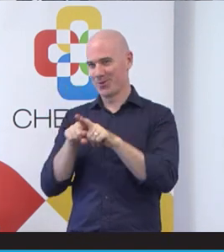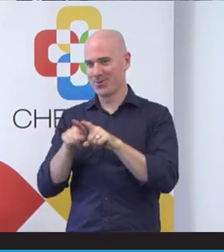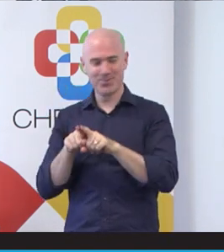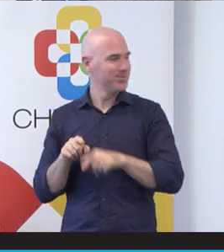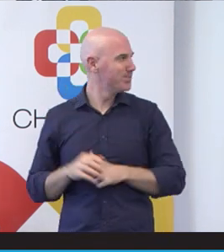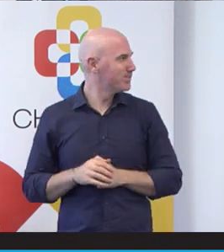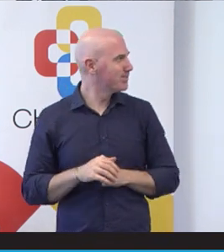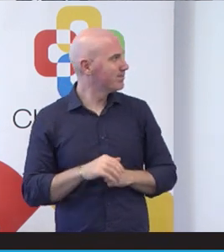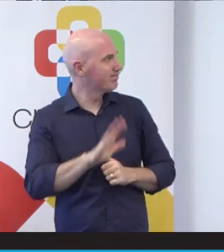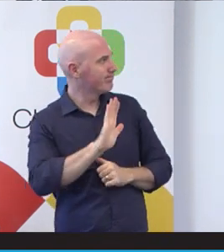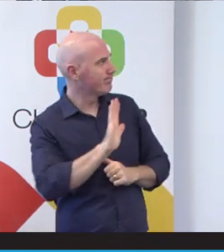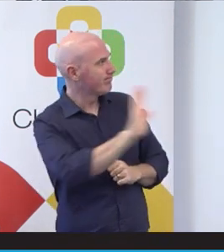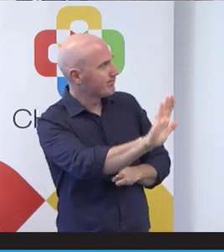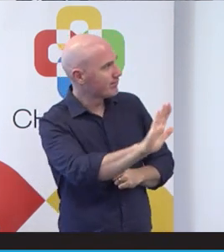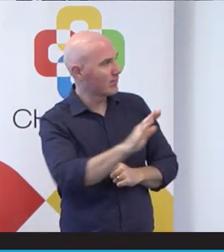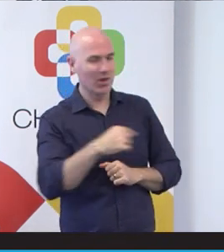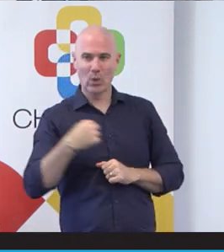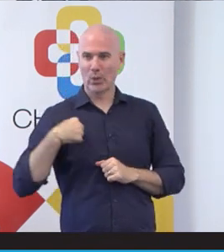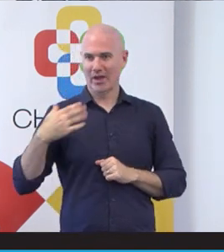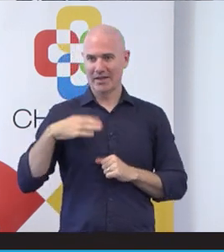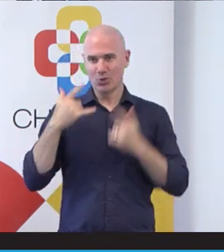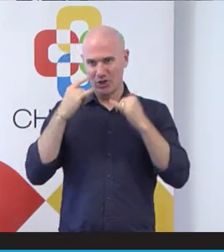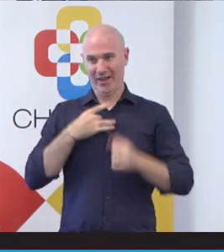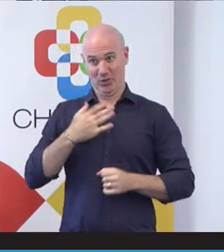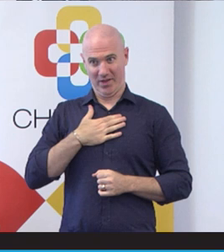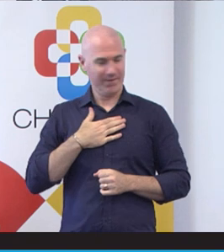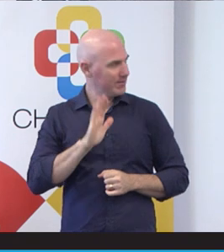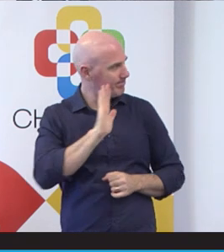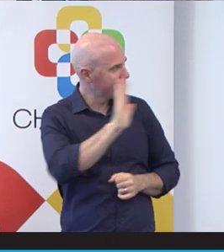for us to consider as in check with the accessibility the LMS